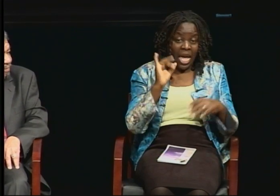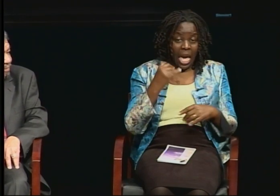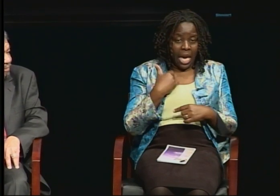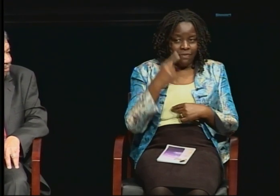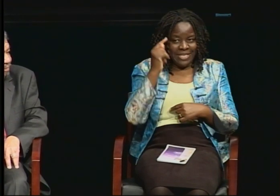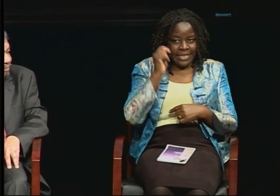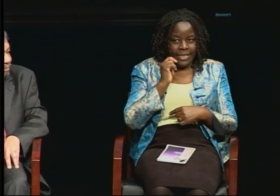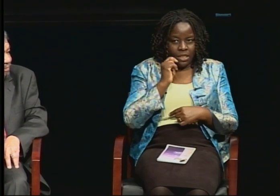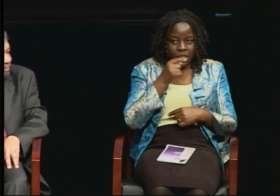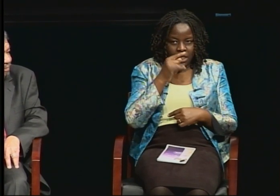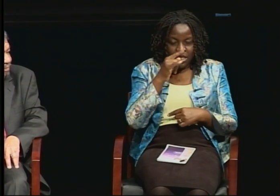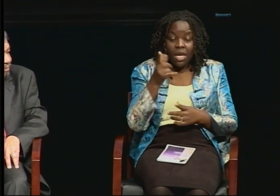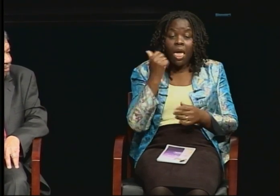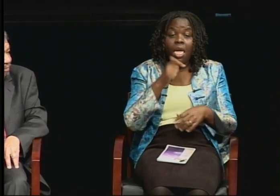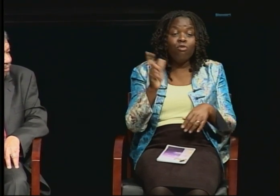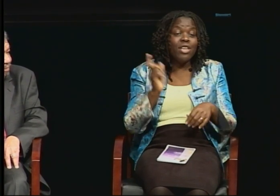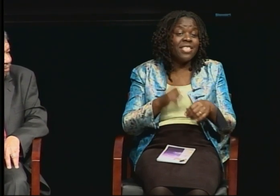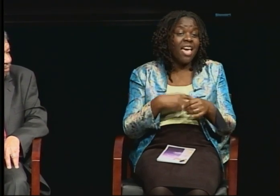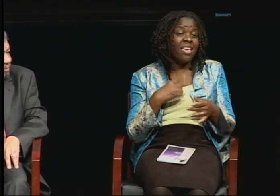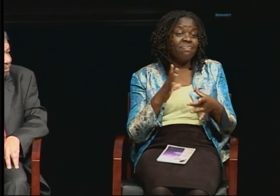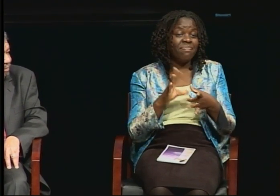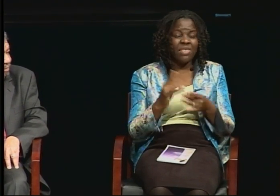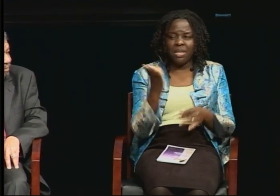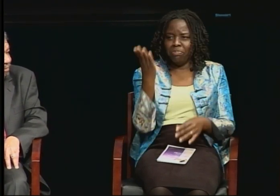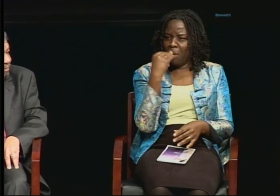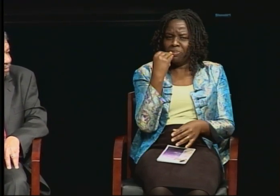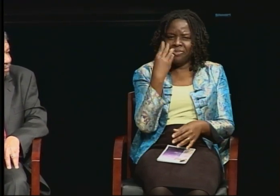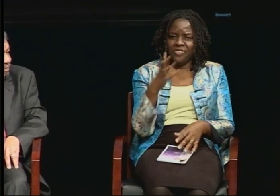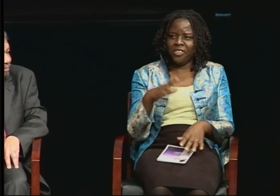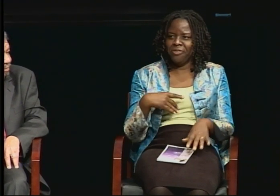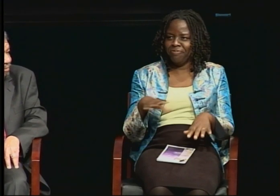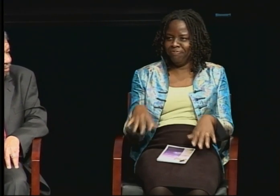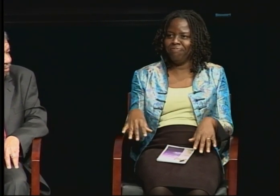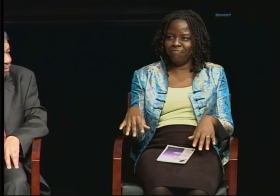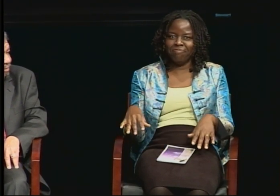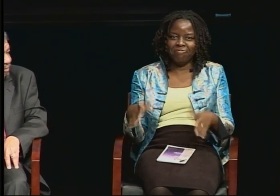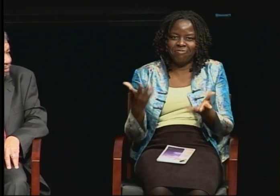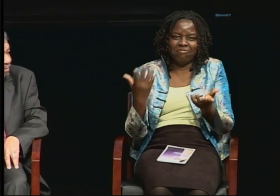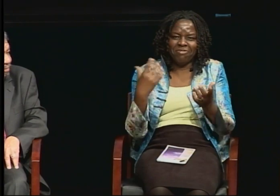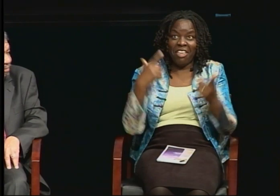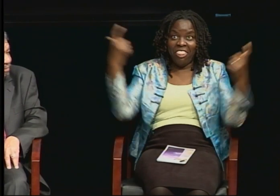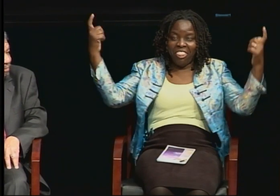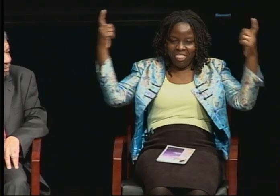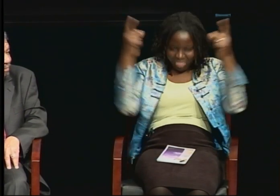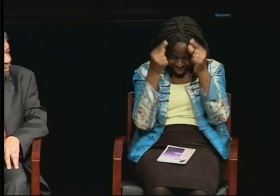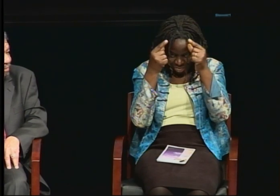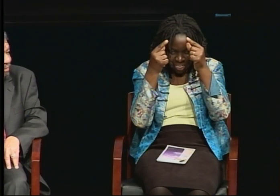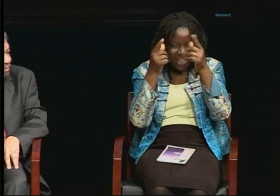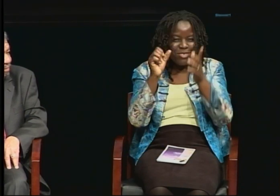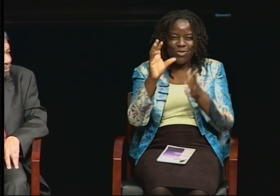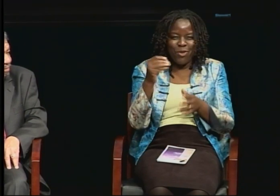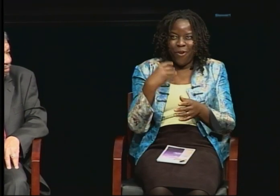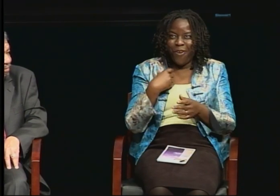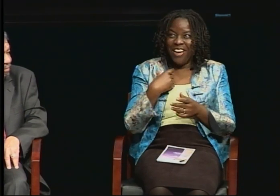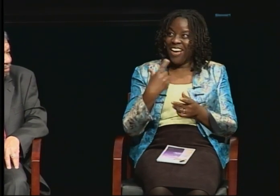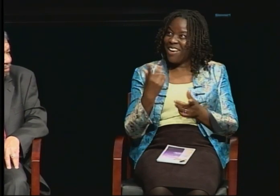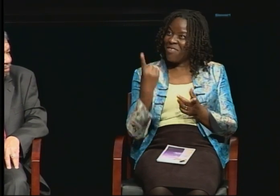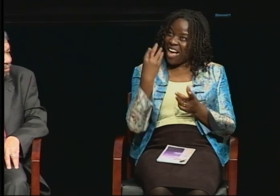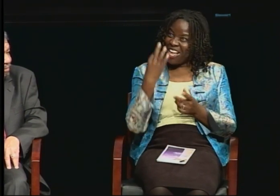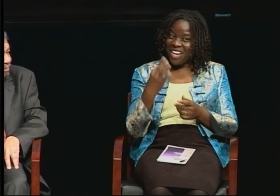You know they kind of pop my balloon there so I can't get too inflated or too proud about who I am or what I do.